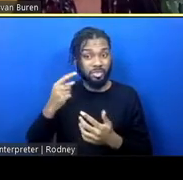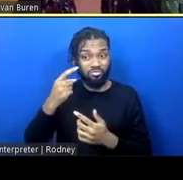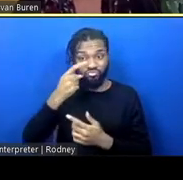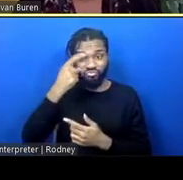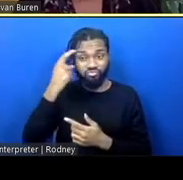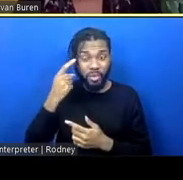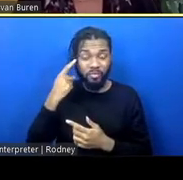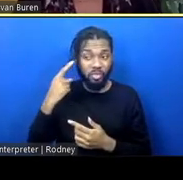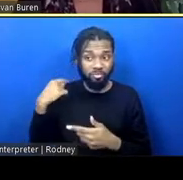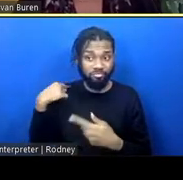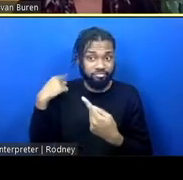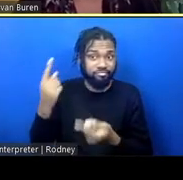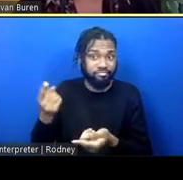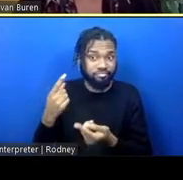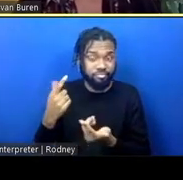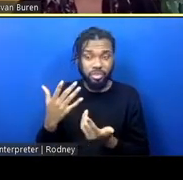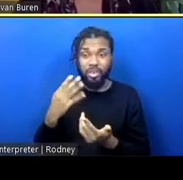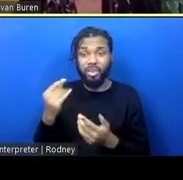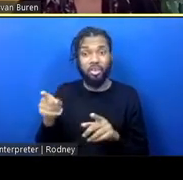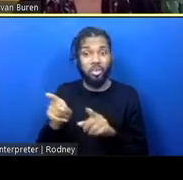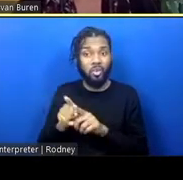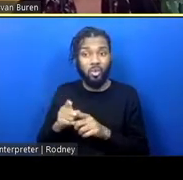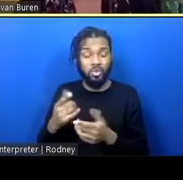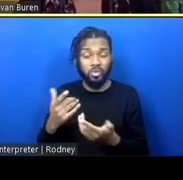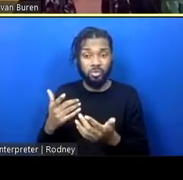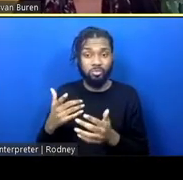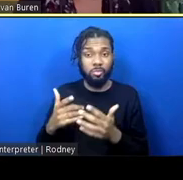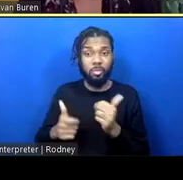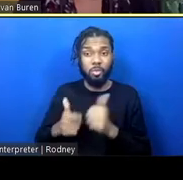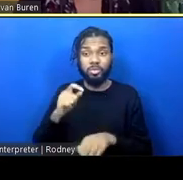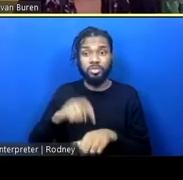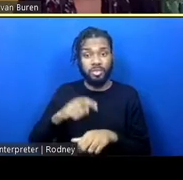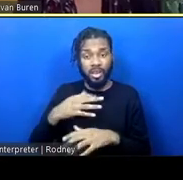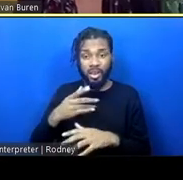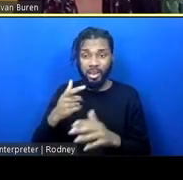they have to and are often mandated to come into transitional housing, and they